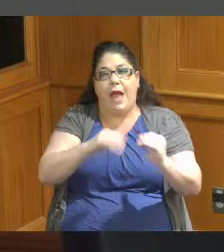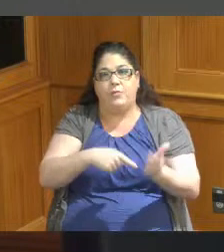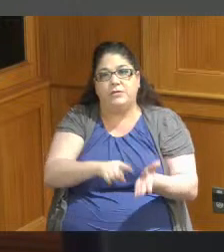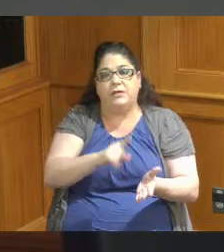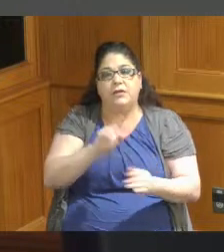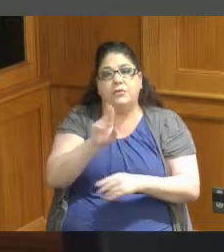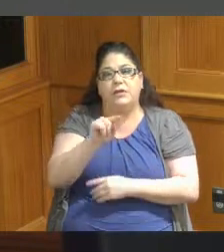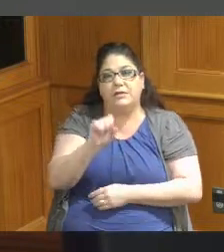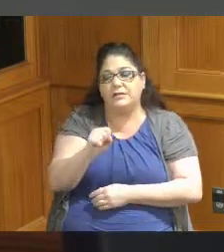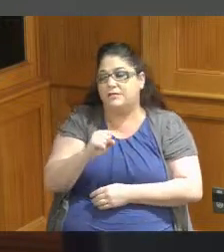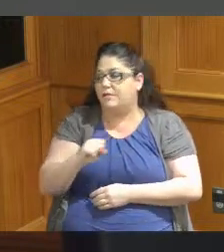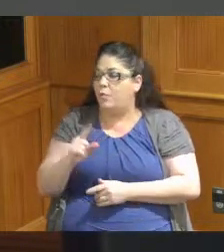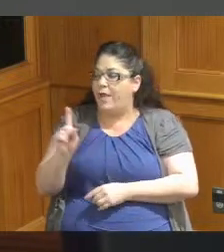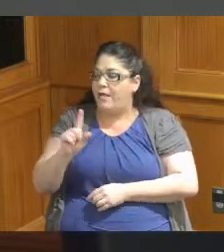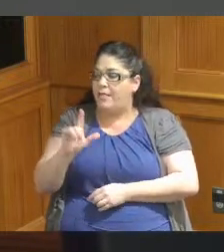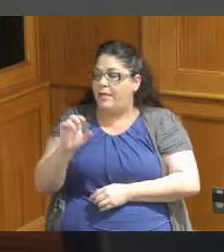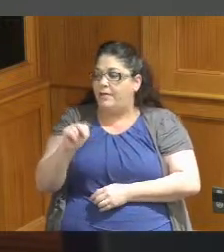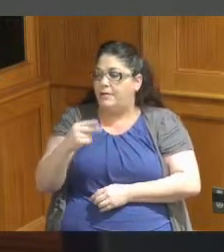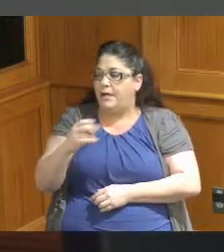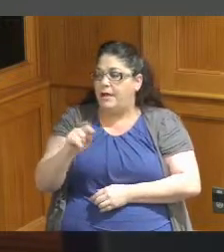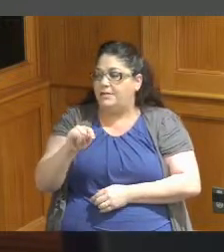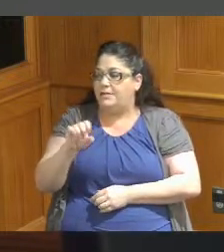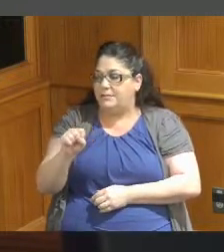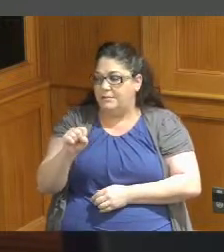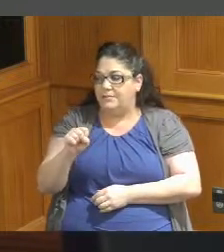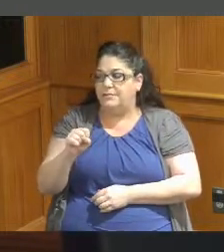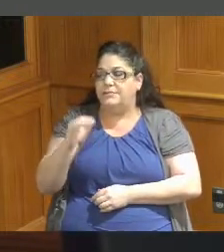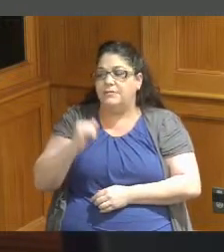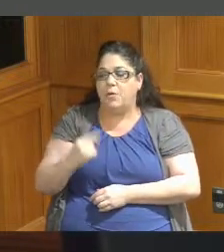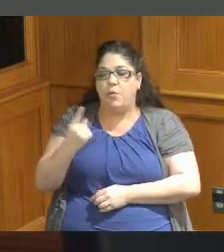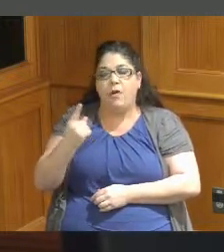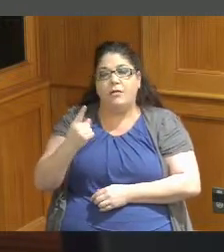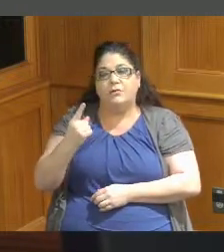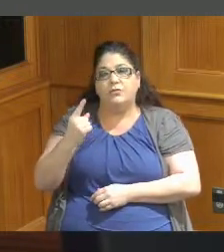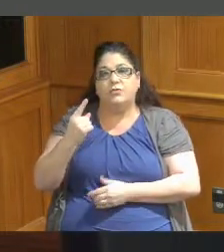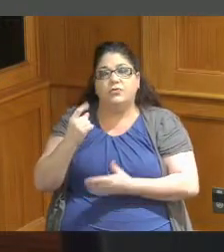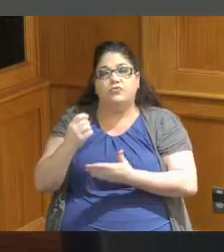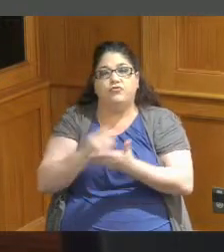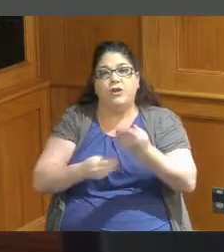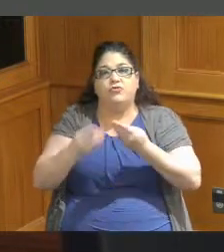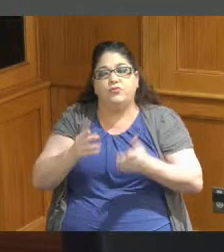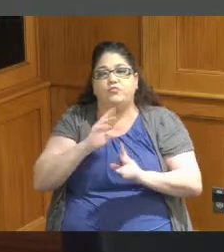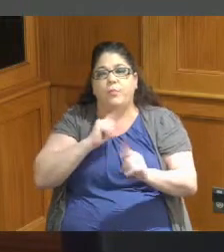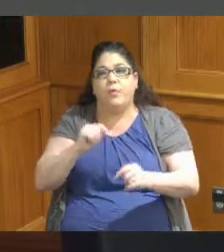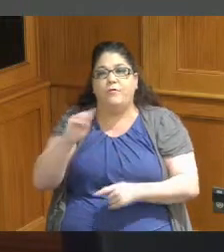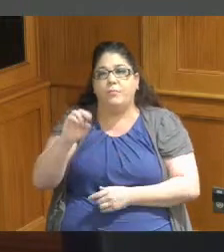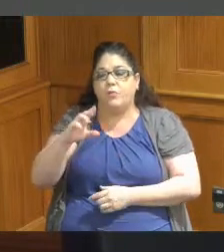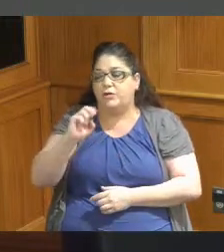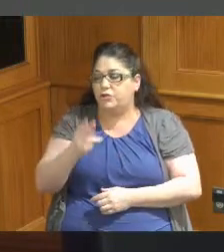we also have the treasures report for March and we have one travel request for the Coroner one